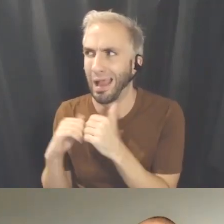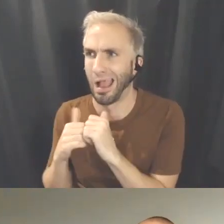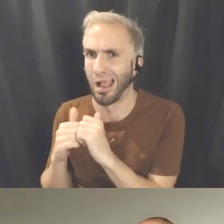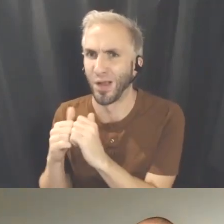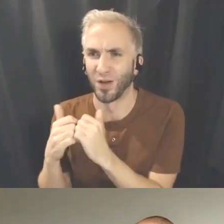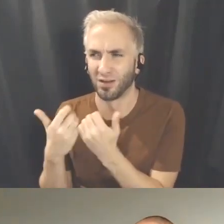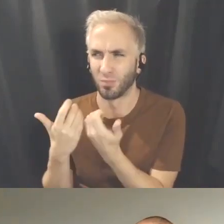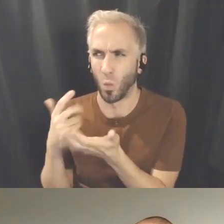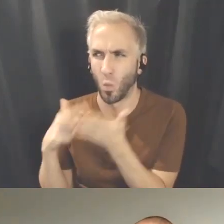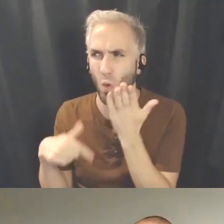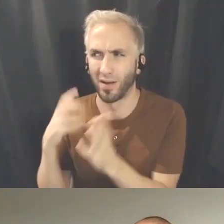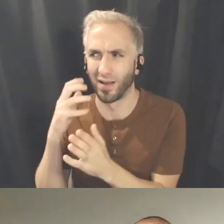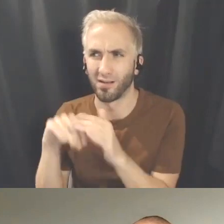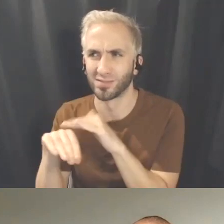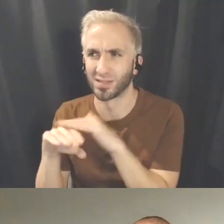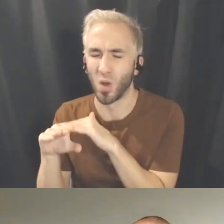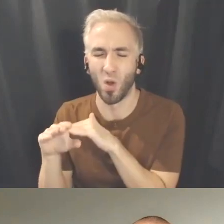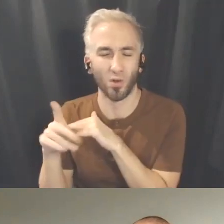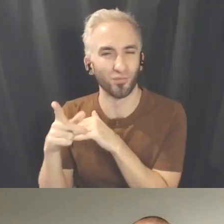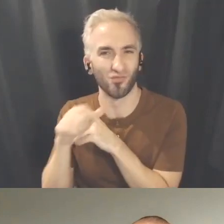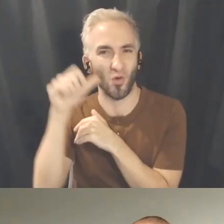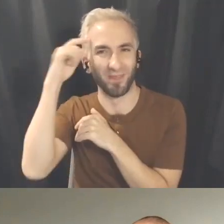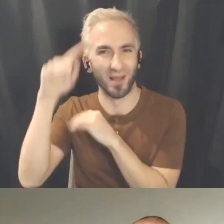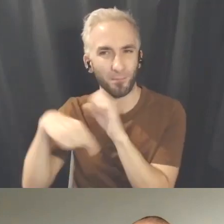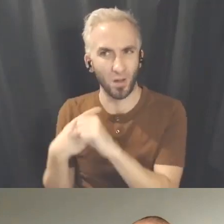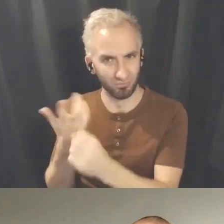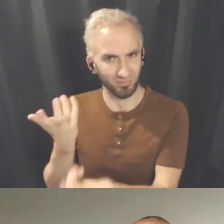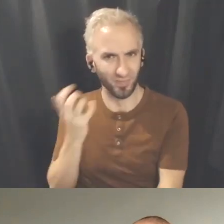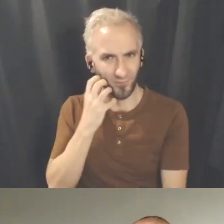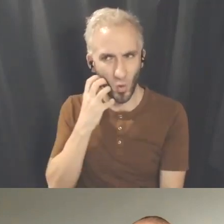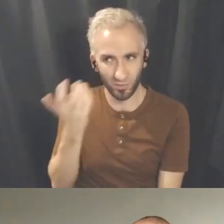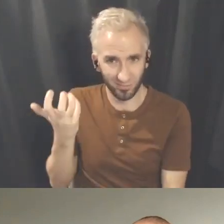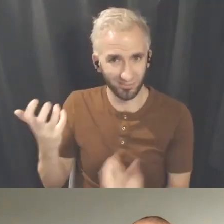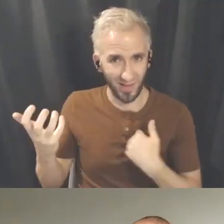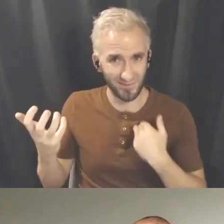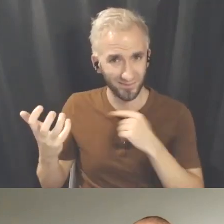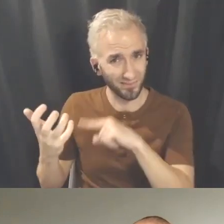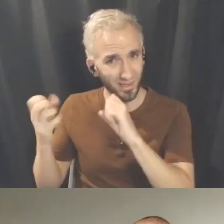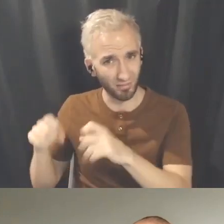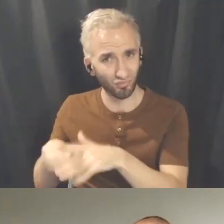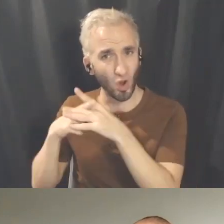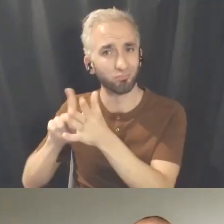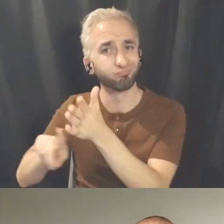literally in your pocket of exploring. But then just back to the question,